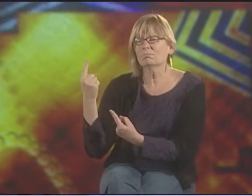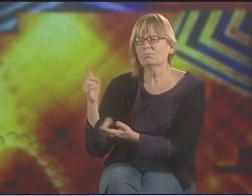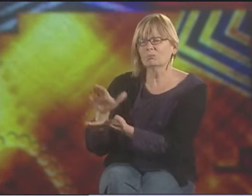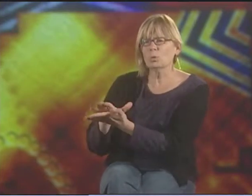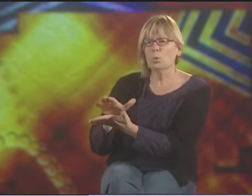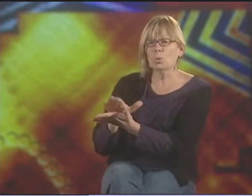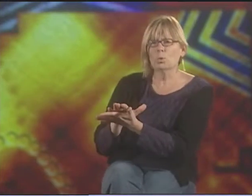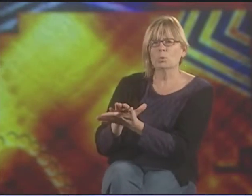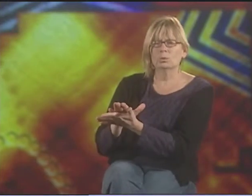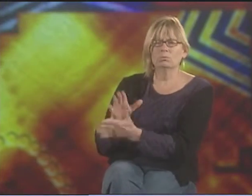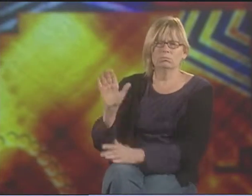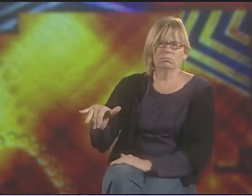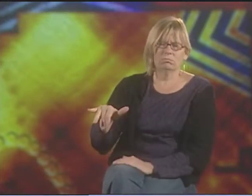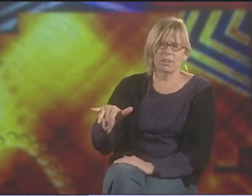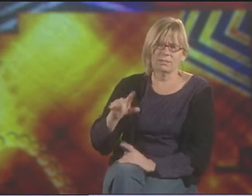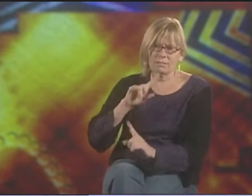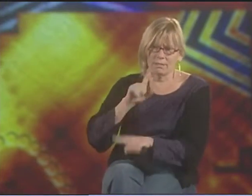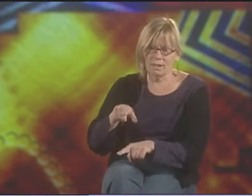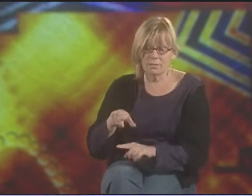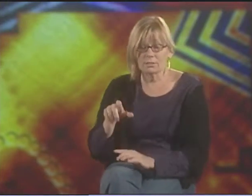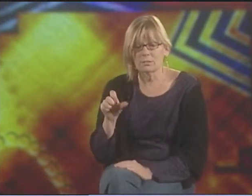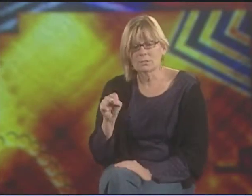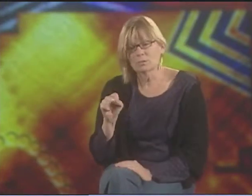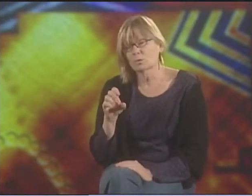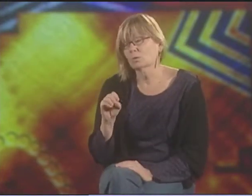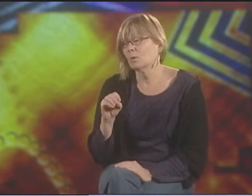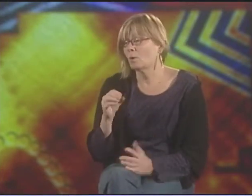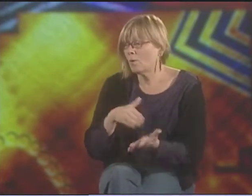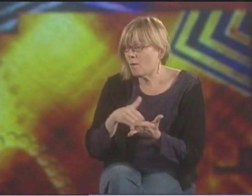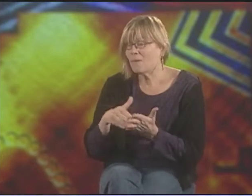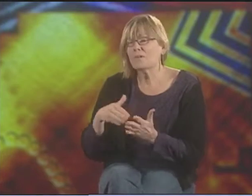TRADITIONALLY, THAT WAS ALWAYS IN THE SCHOOLS FOR THE DEAF. THAT WAS THE ANSWER.